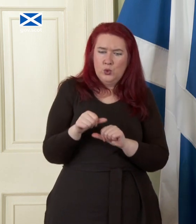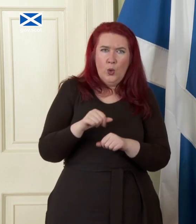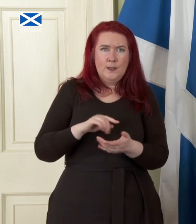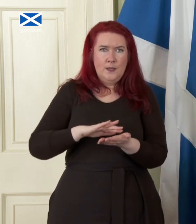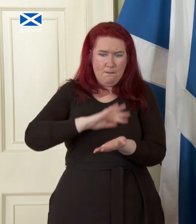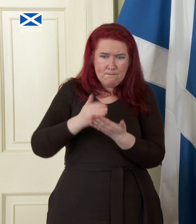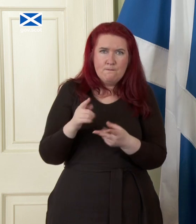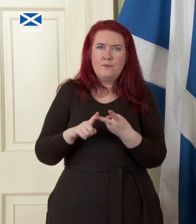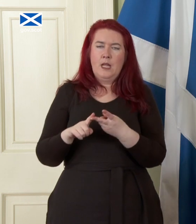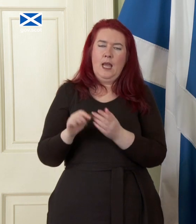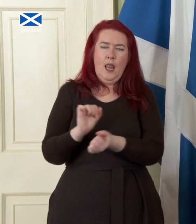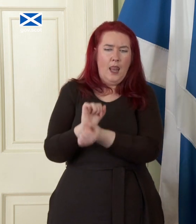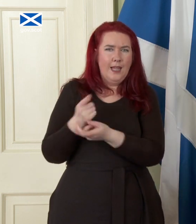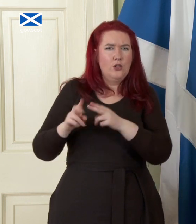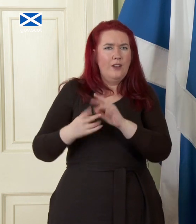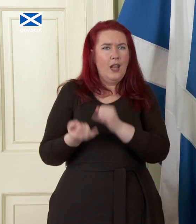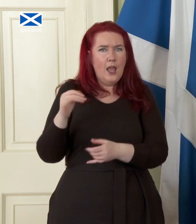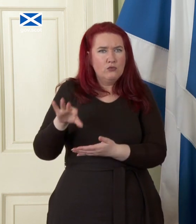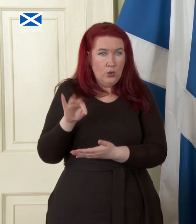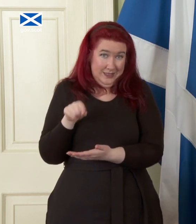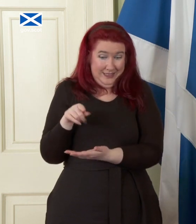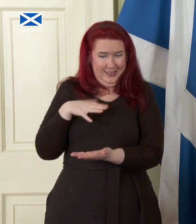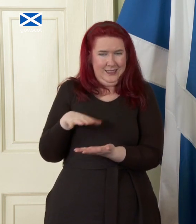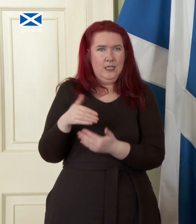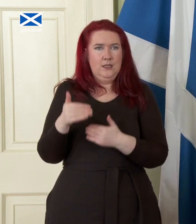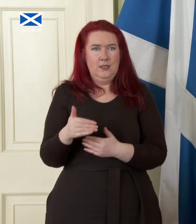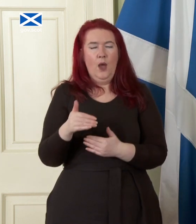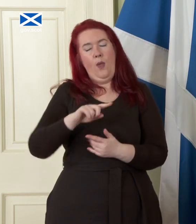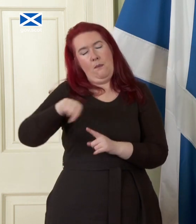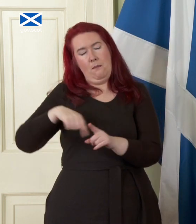of last Resort for financial institutions and that'll bring about your third question shortly